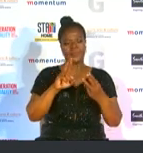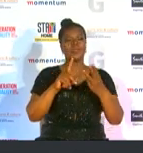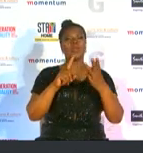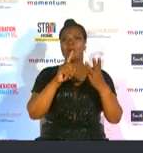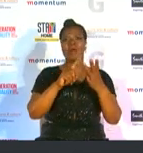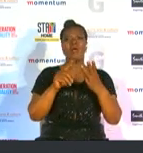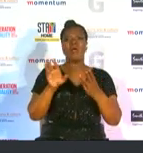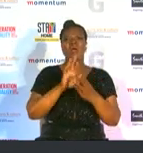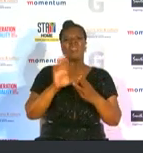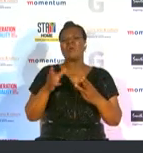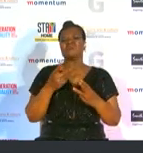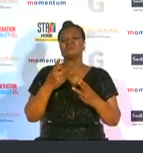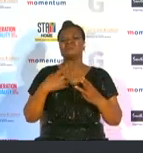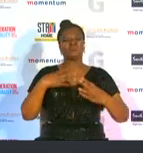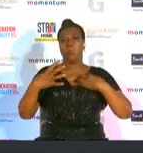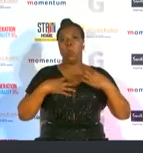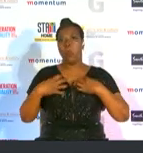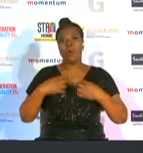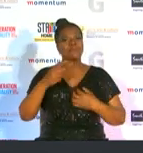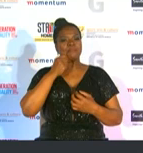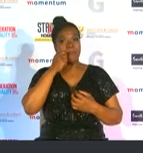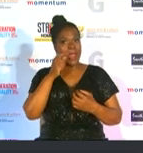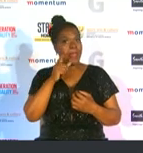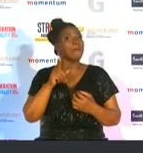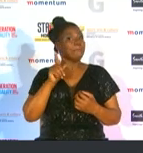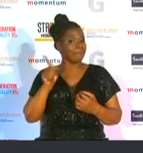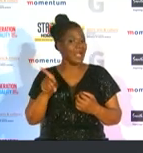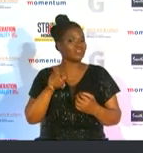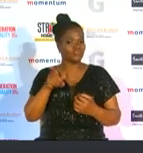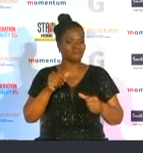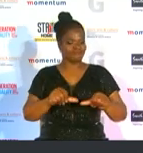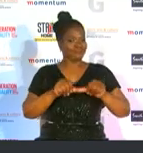male-dominated spaces instead she continues to shine and carry